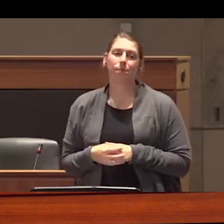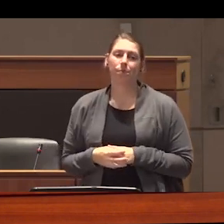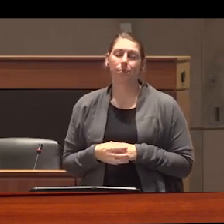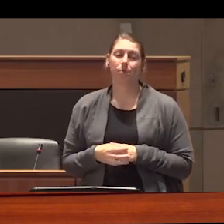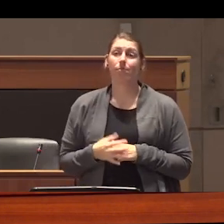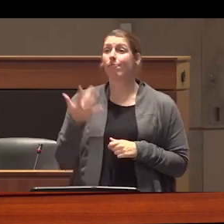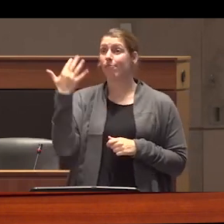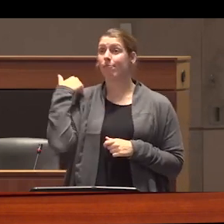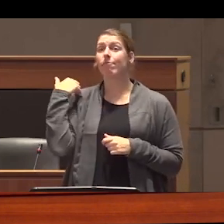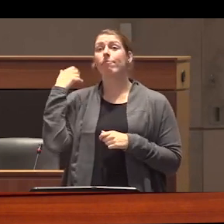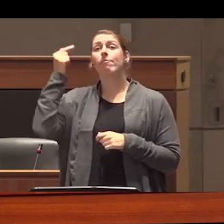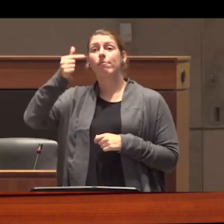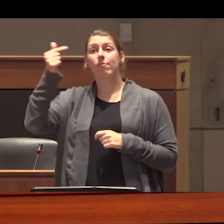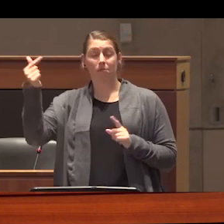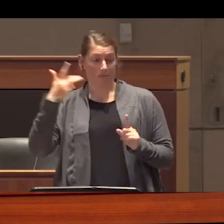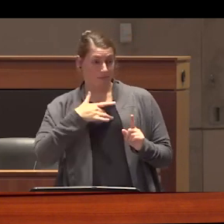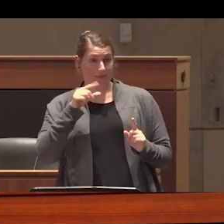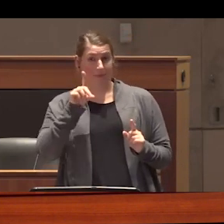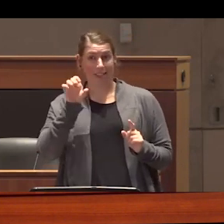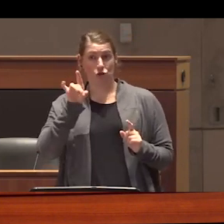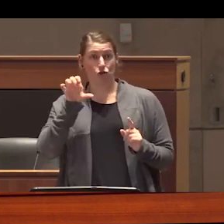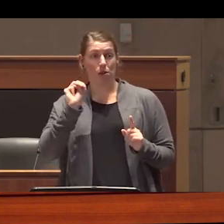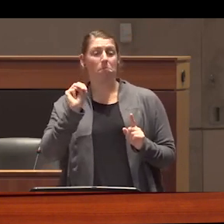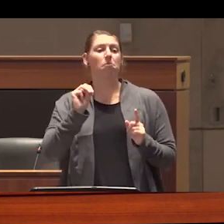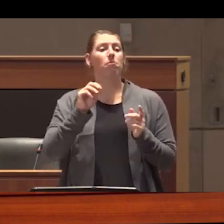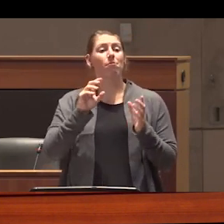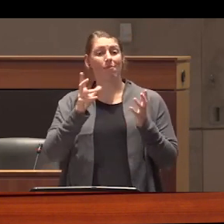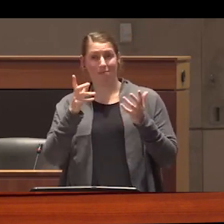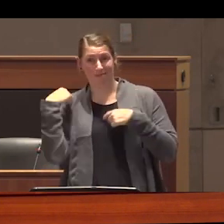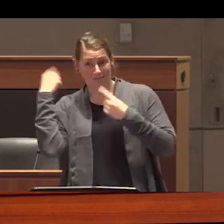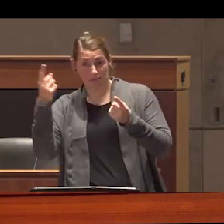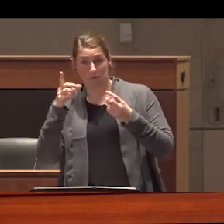the government has framed decrim as a solution to the unregulated drug crisis but this is not the